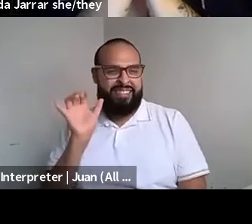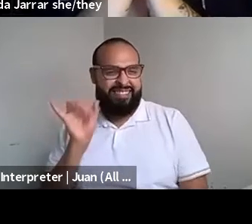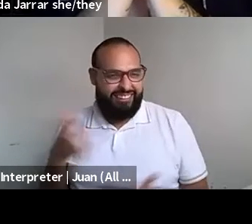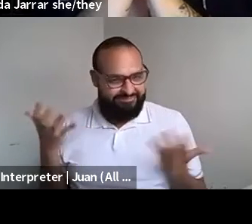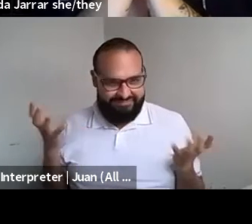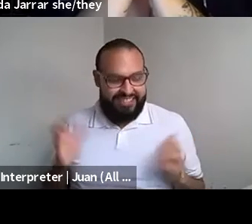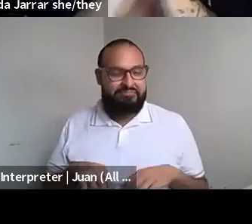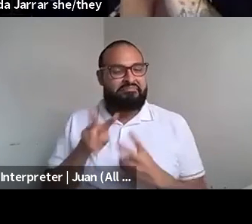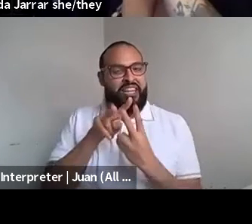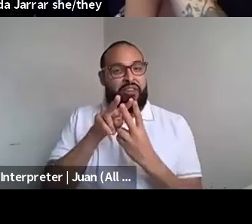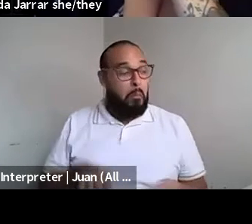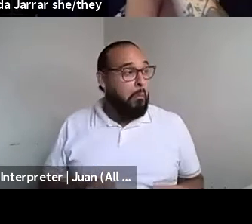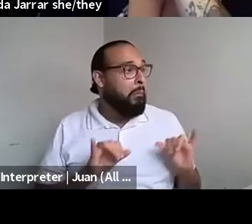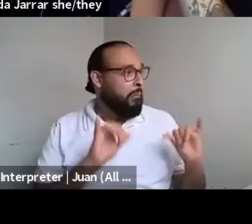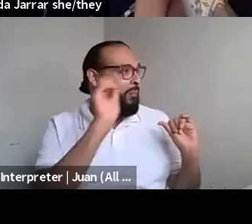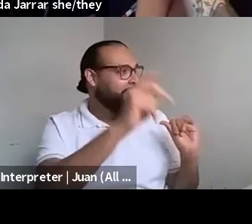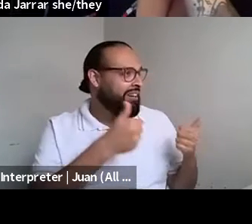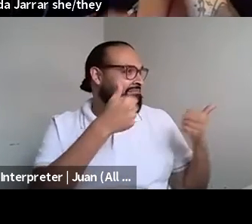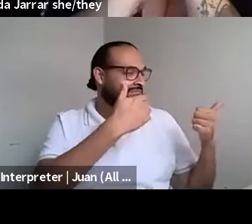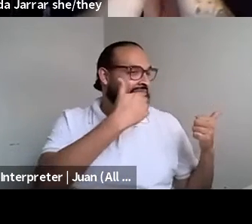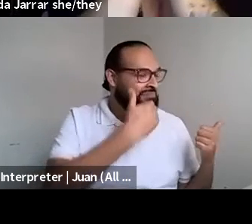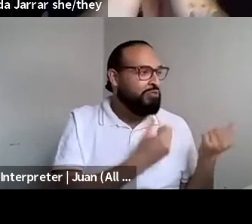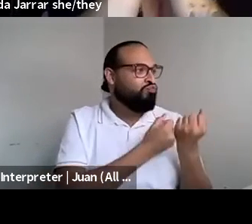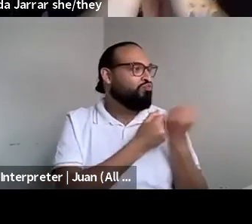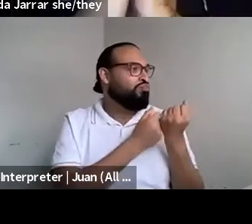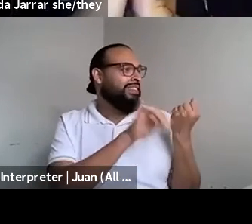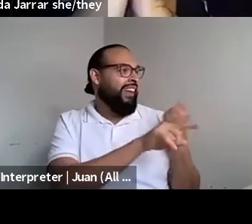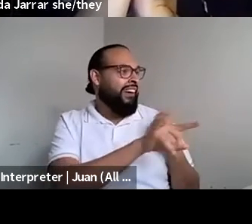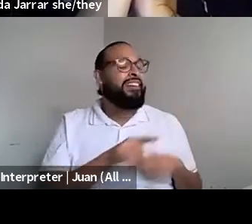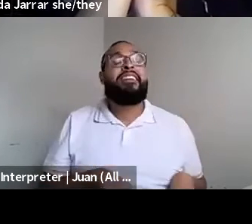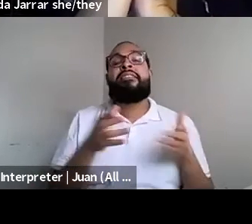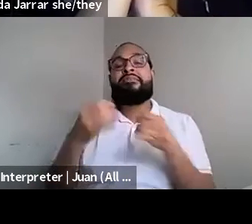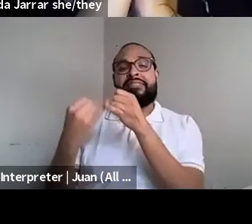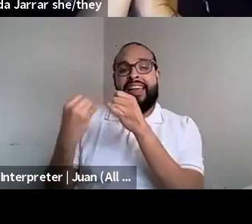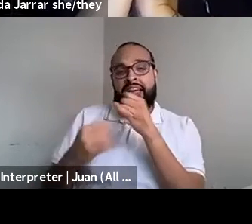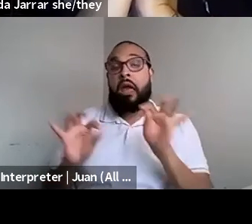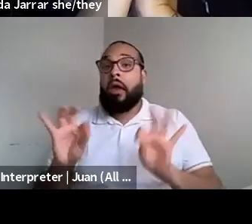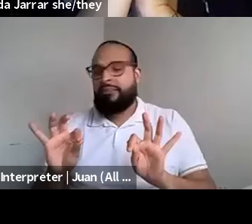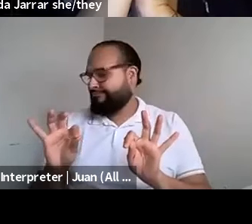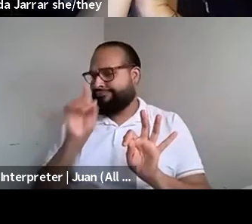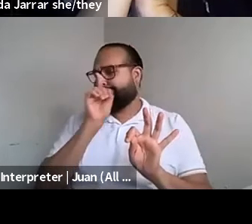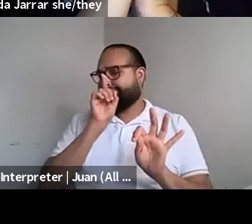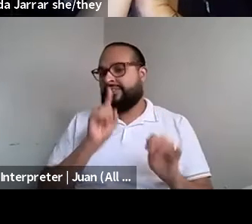Kenyon Farrow (he/him/his): Cool. I'm with it. Thank you. Kenyon Farrow (he/him/his): Oh, and last but not least is